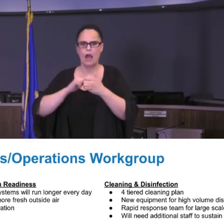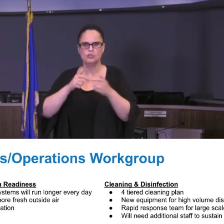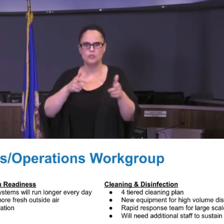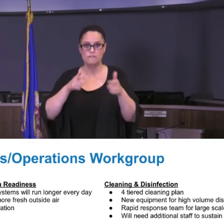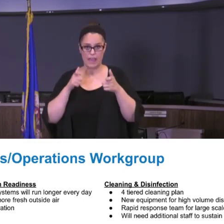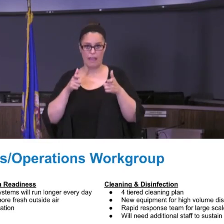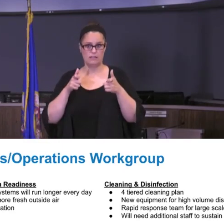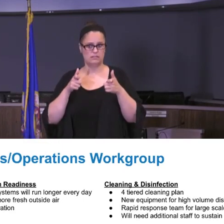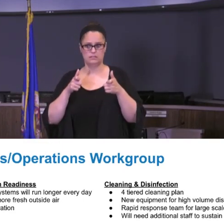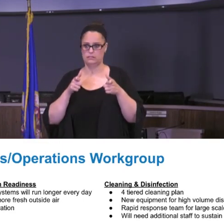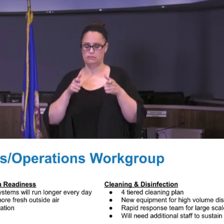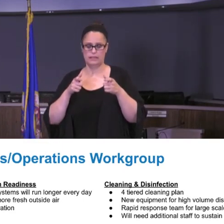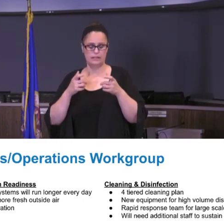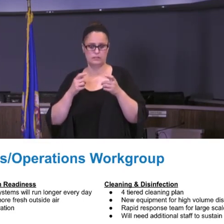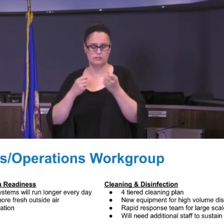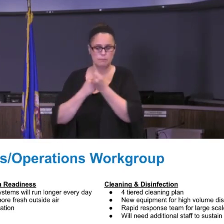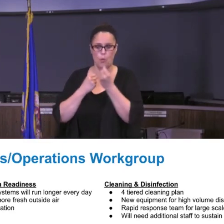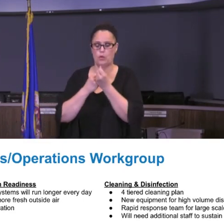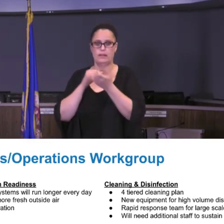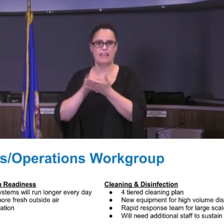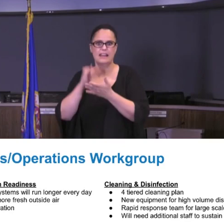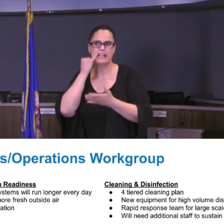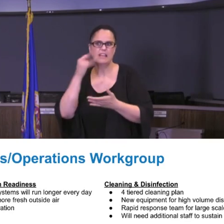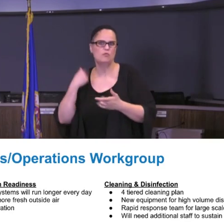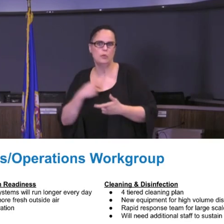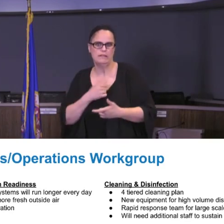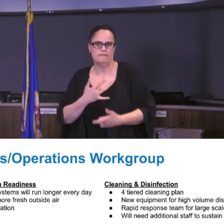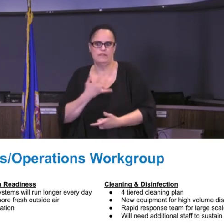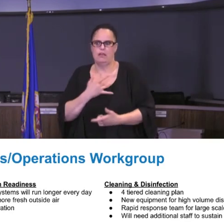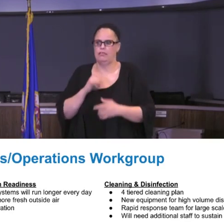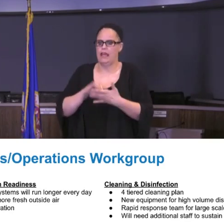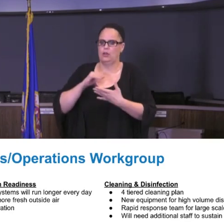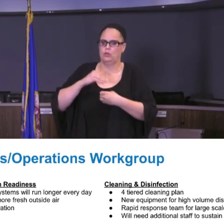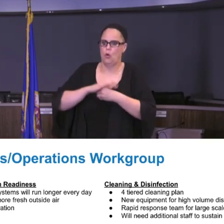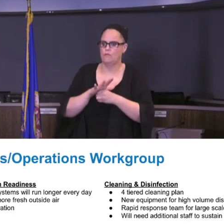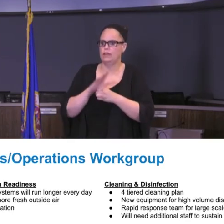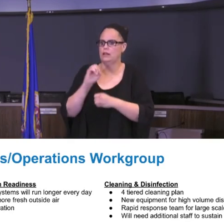section that we believe has had an infection or an outbreak and